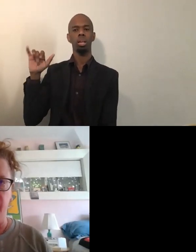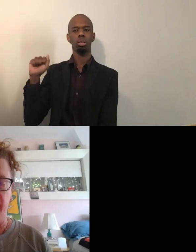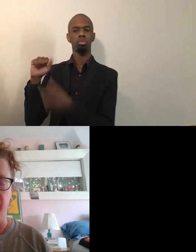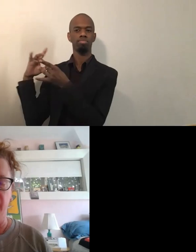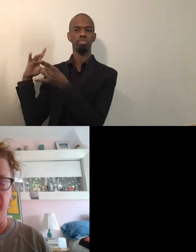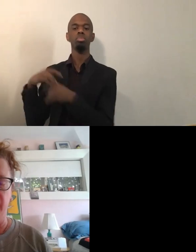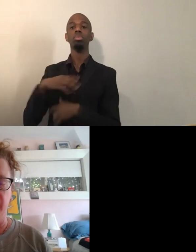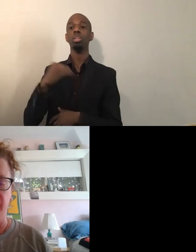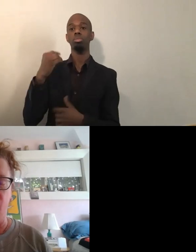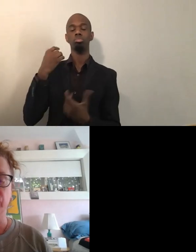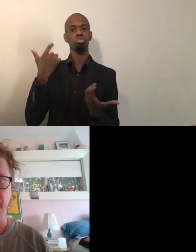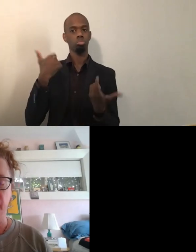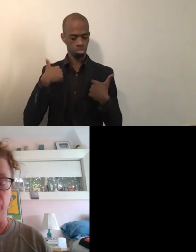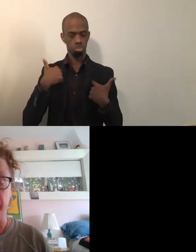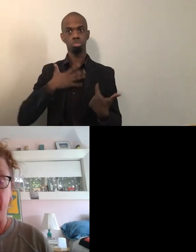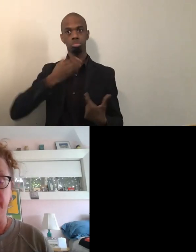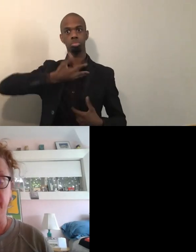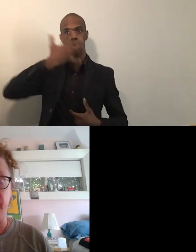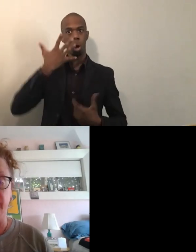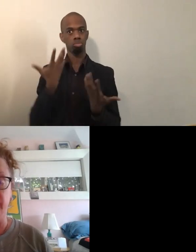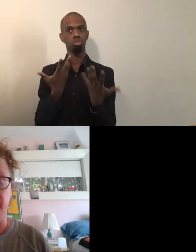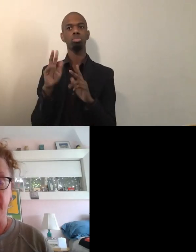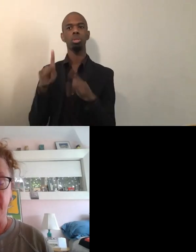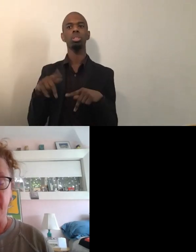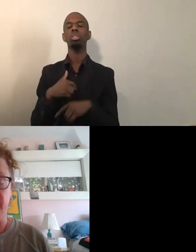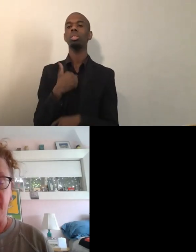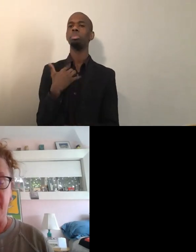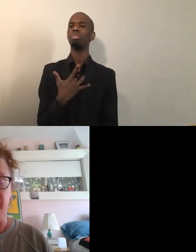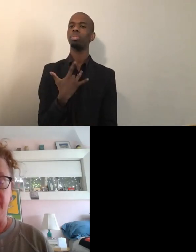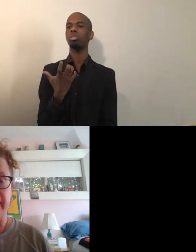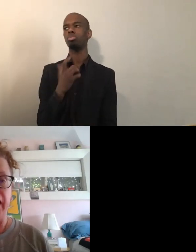I also, I mean, I just felt the camera doesn't lie.